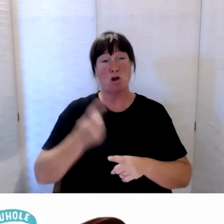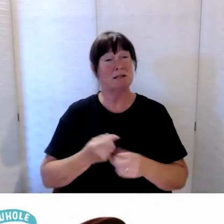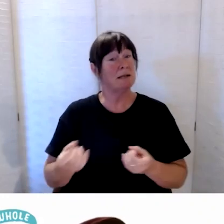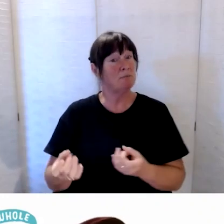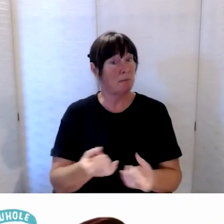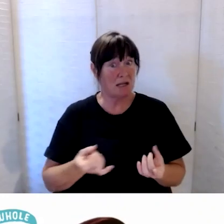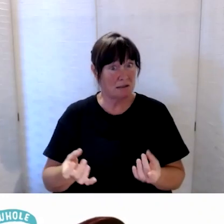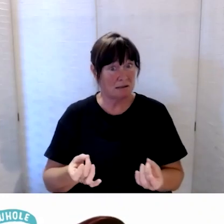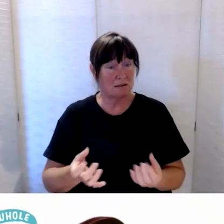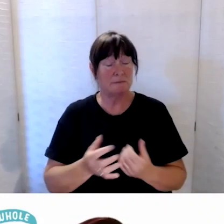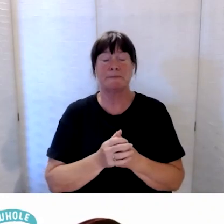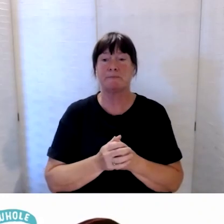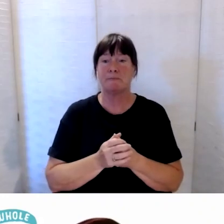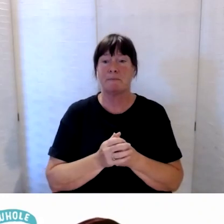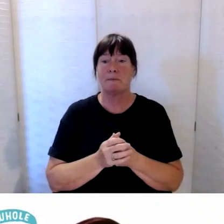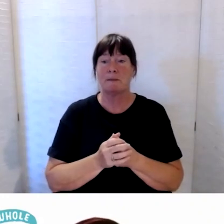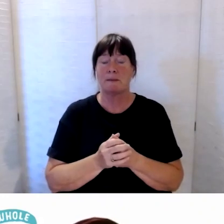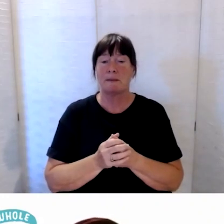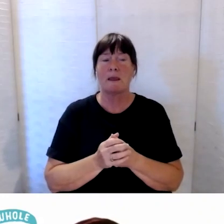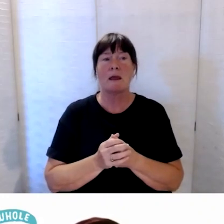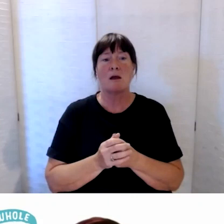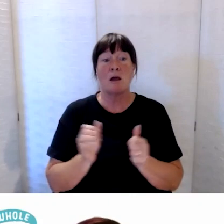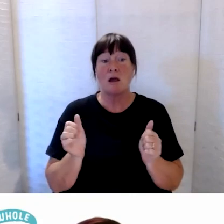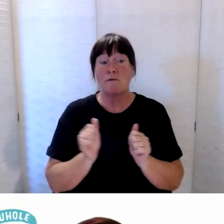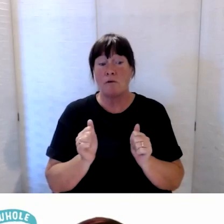and that is around, has there been communications